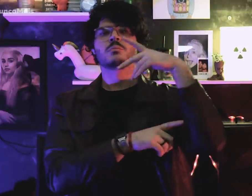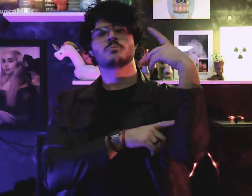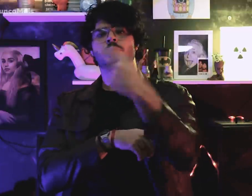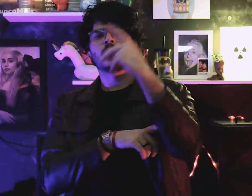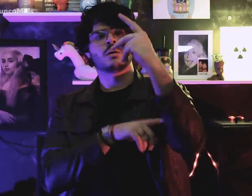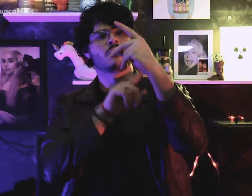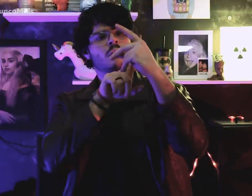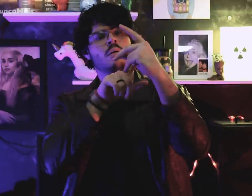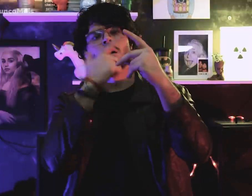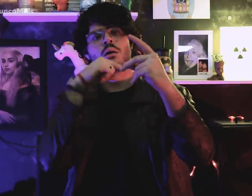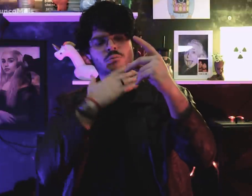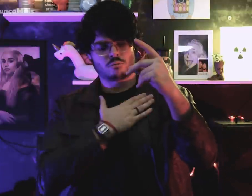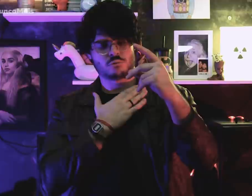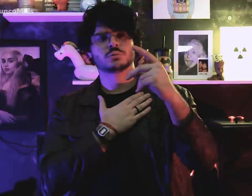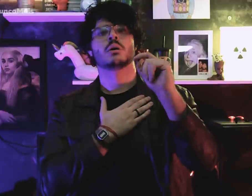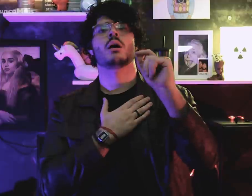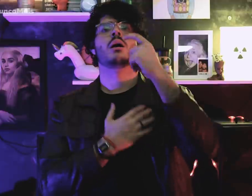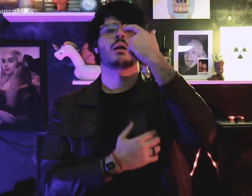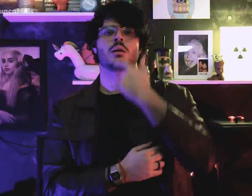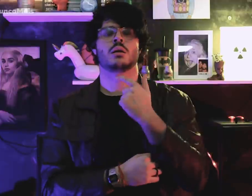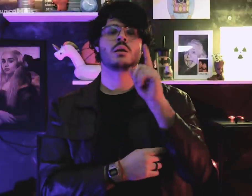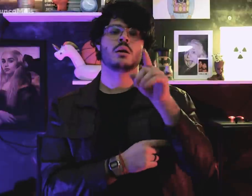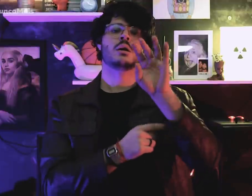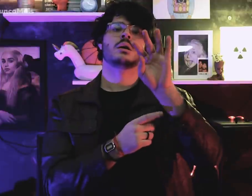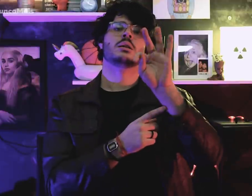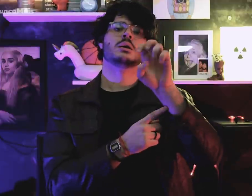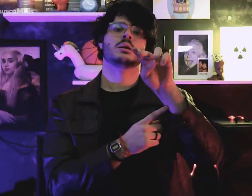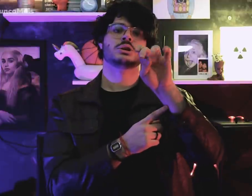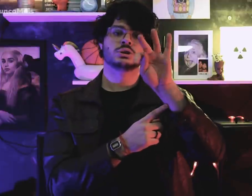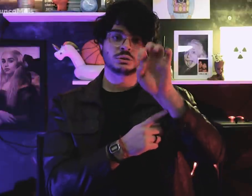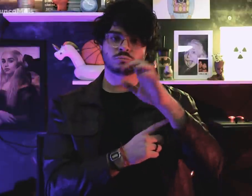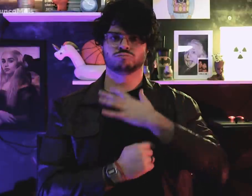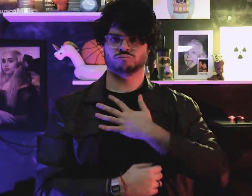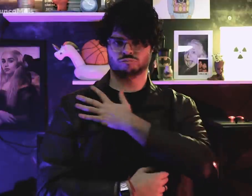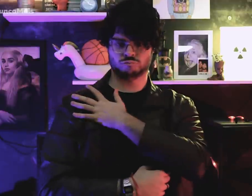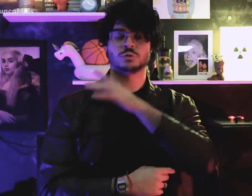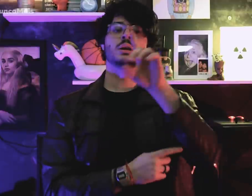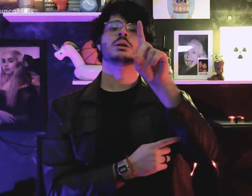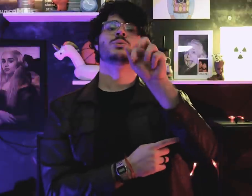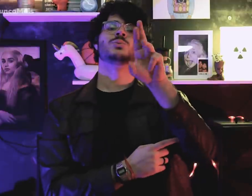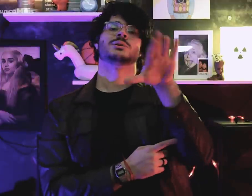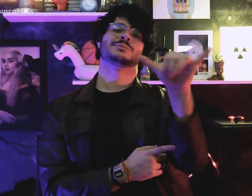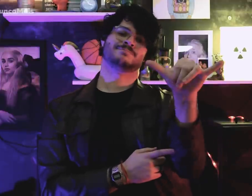By Colonel Darcy Villocq.